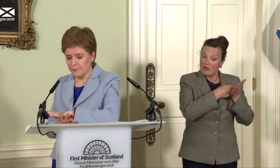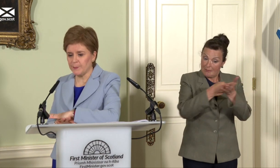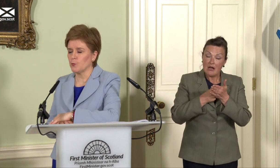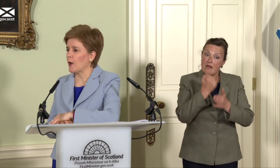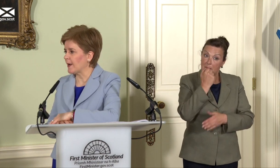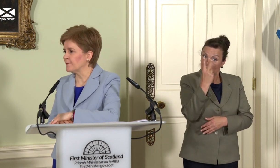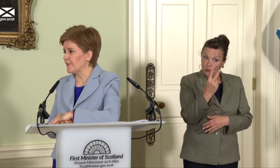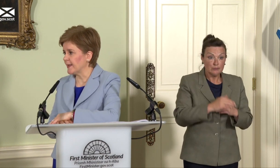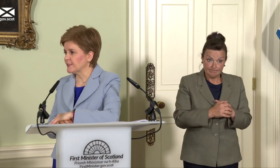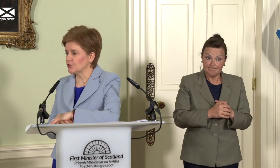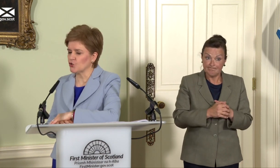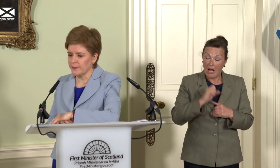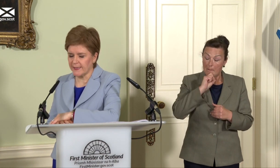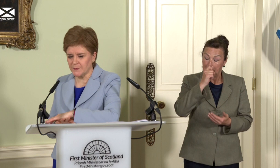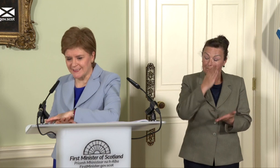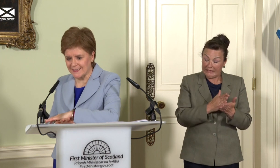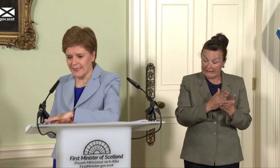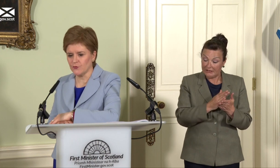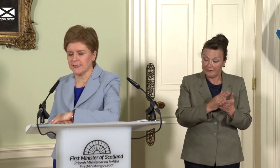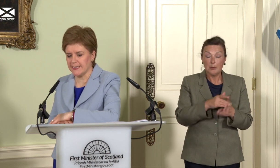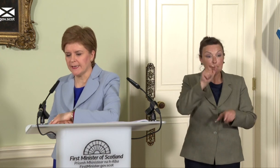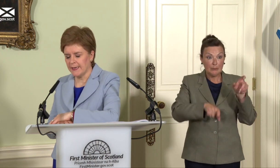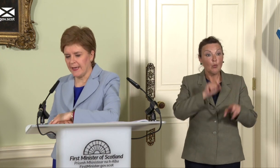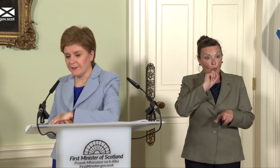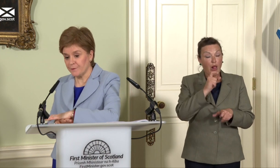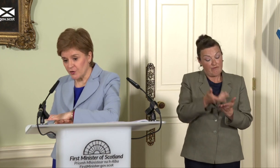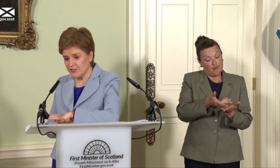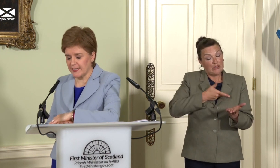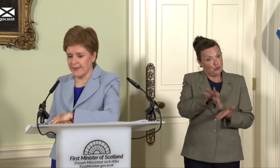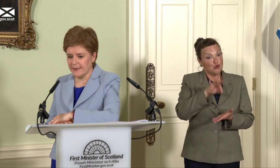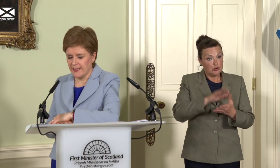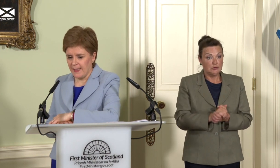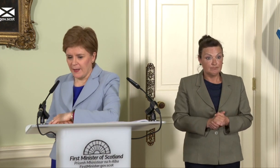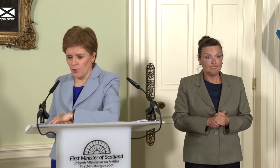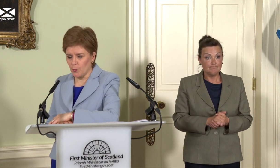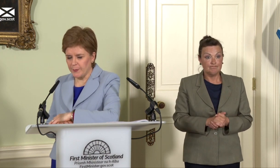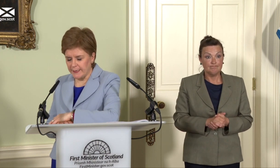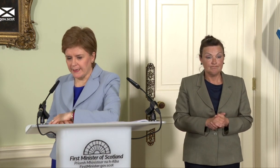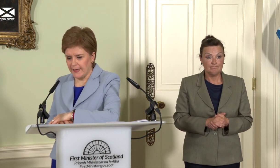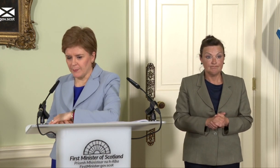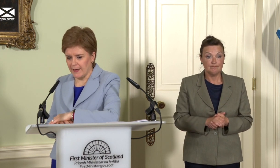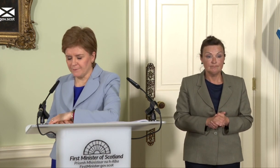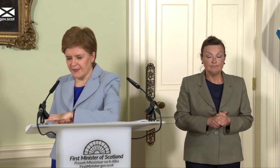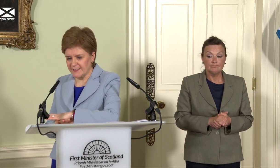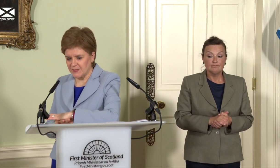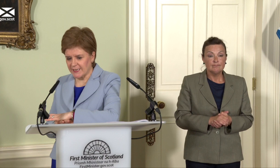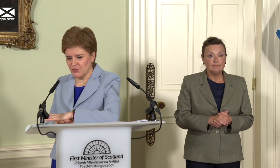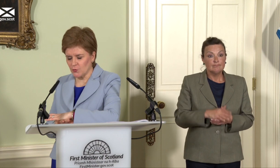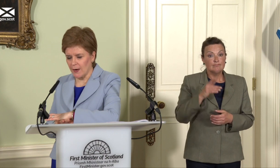people will have that choice. I am setting out today the first in what will be a very substantial